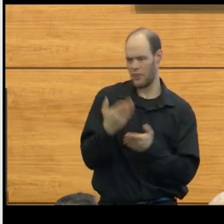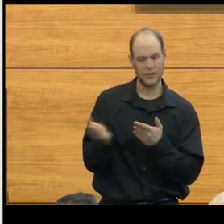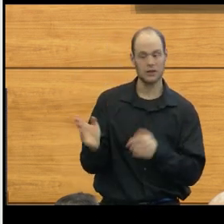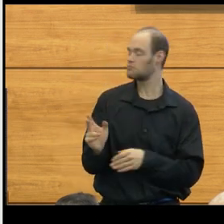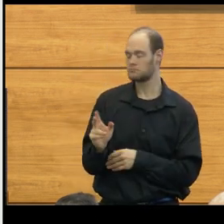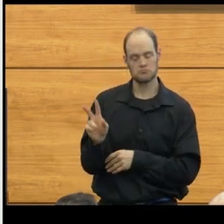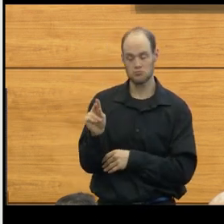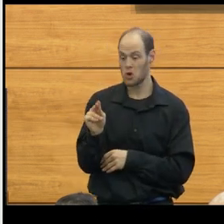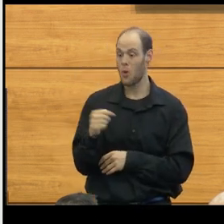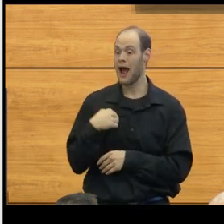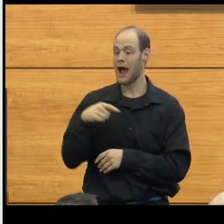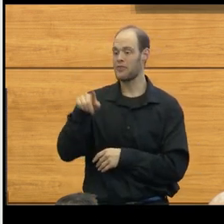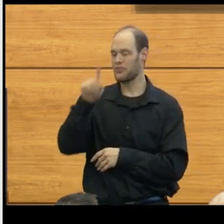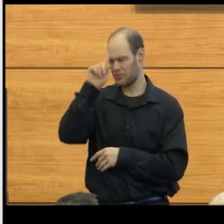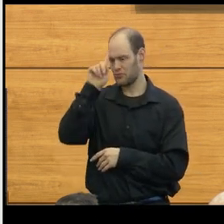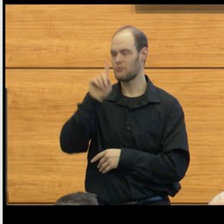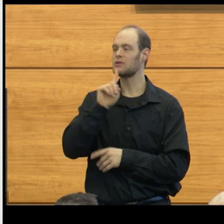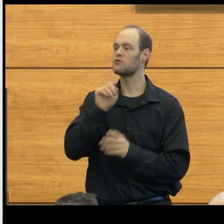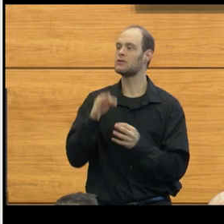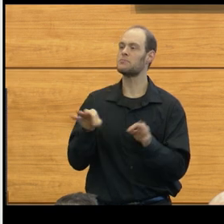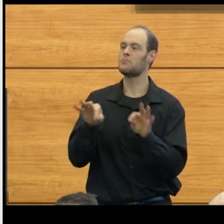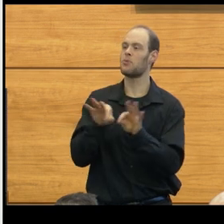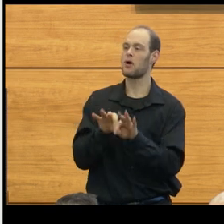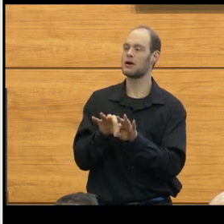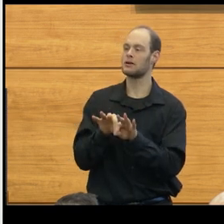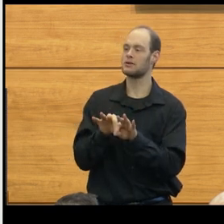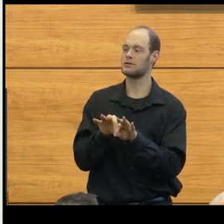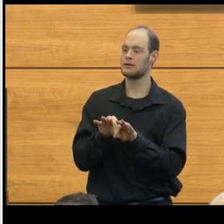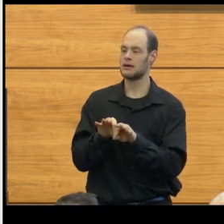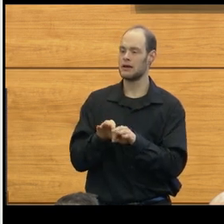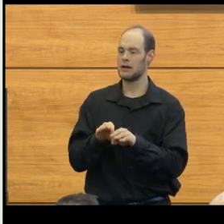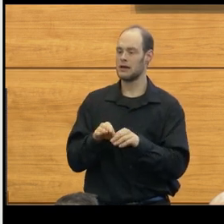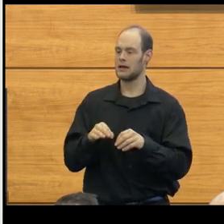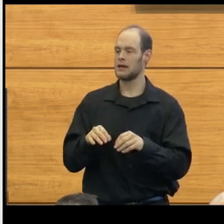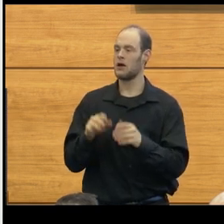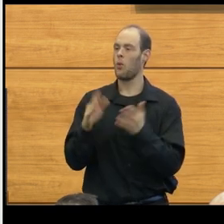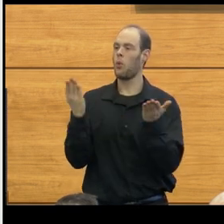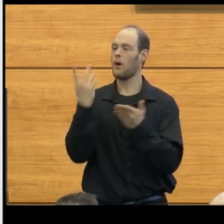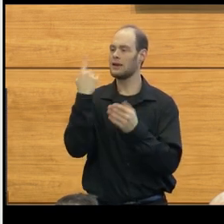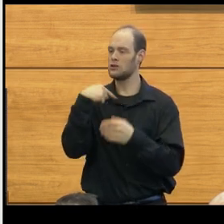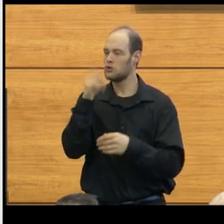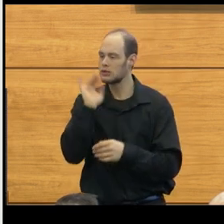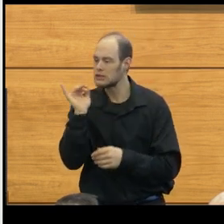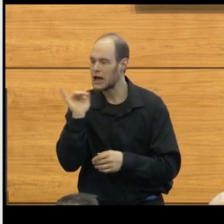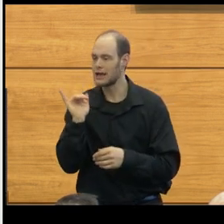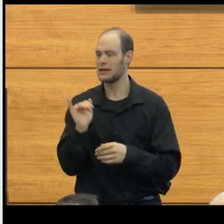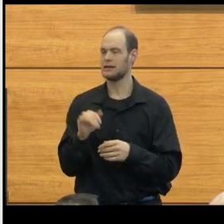I think that one needs to understand the physiology of the lesion. And I have to ask that mom,